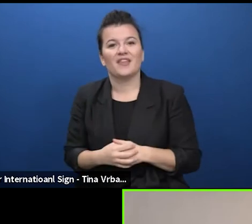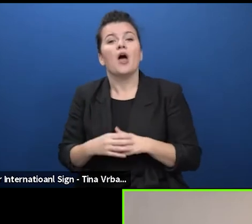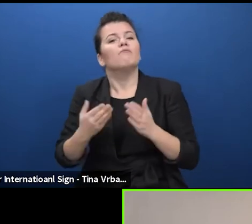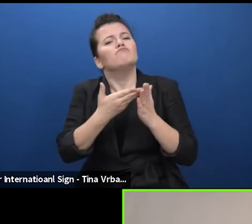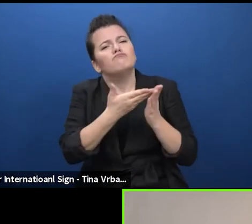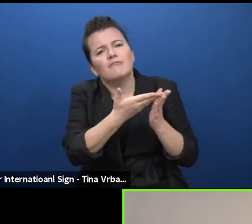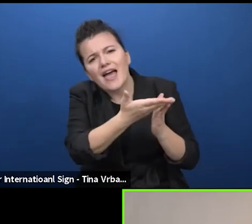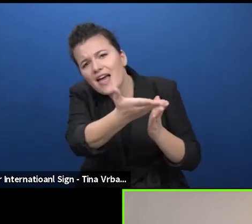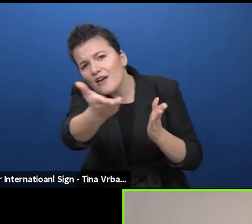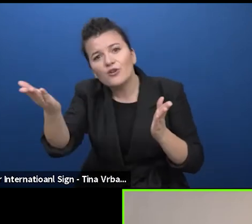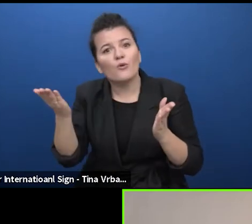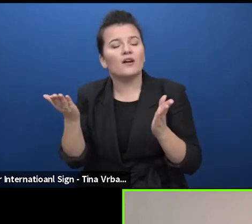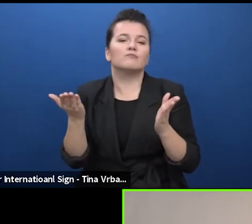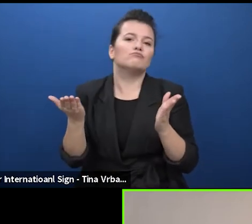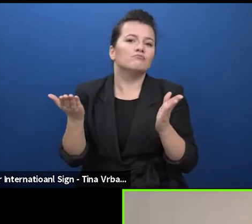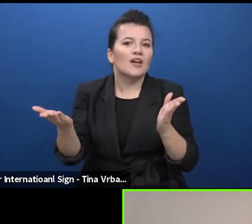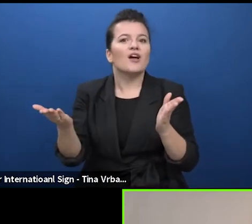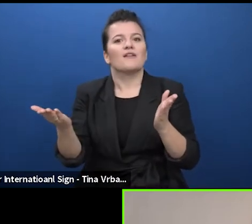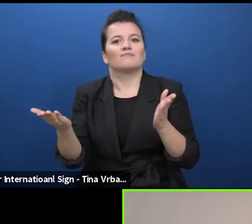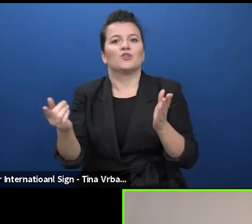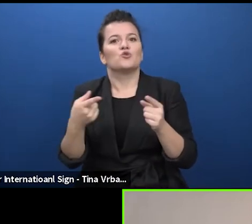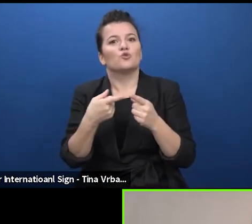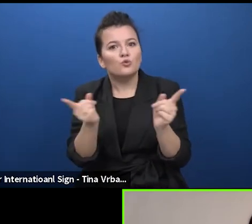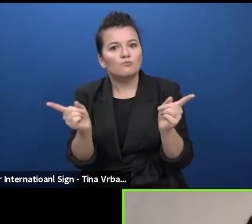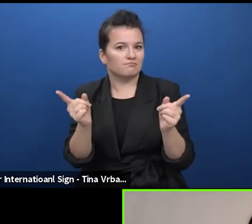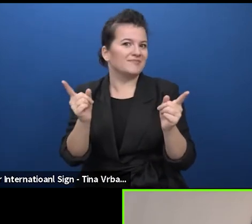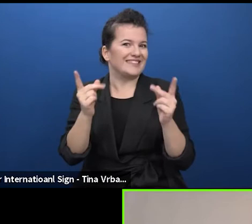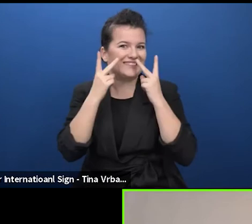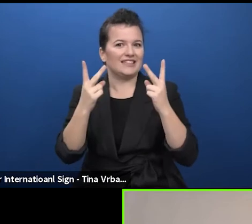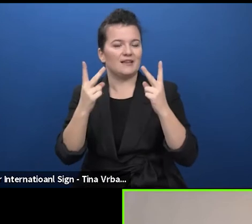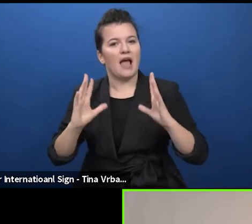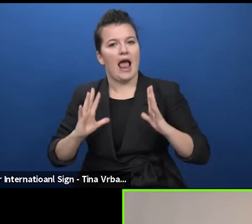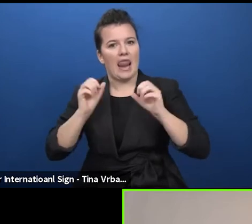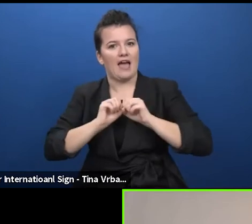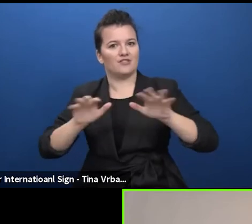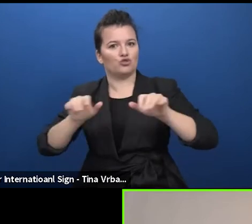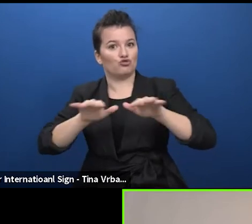list participants, the programme is live streamed which give us the possibility to be here,